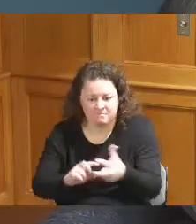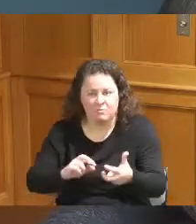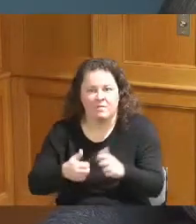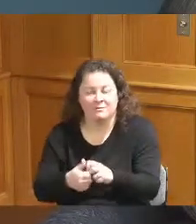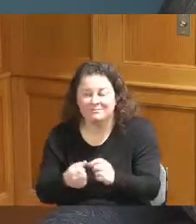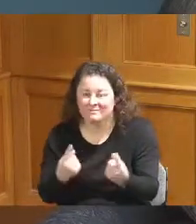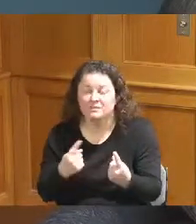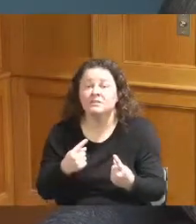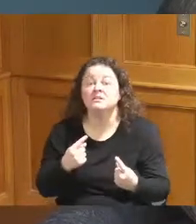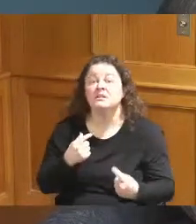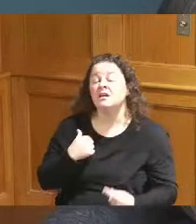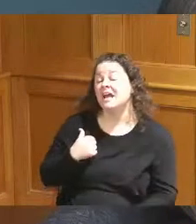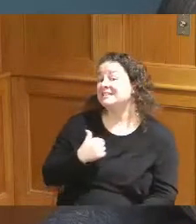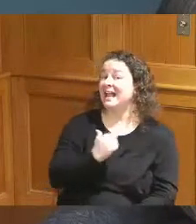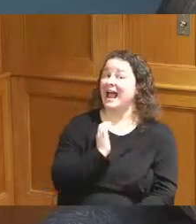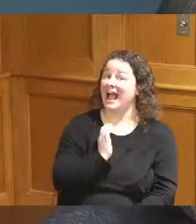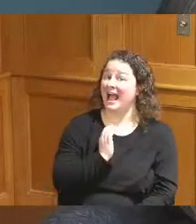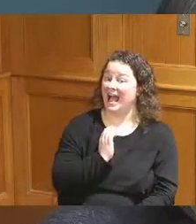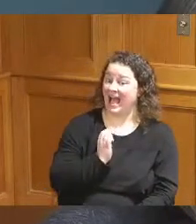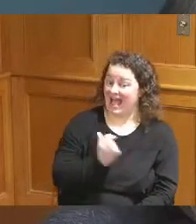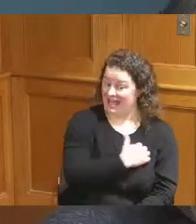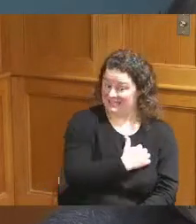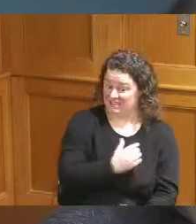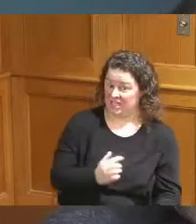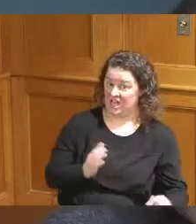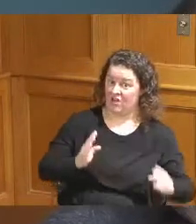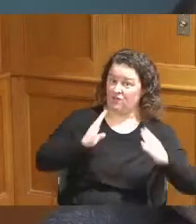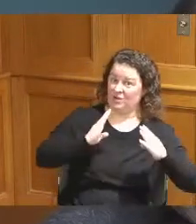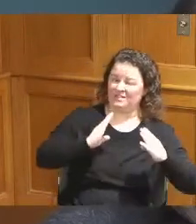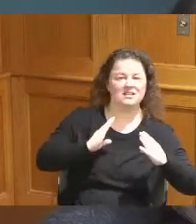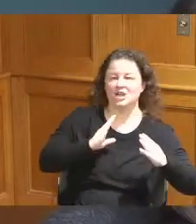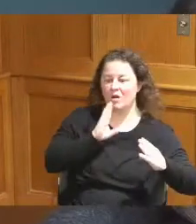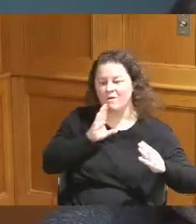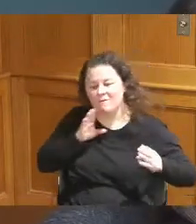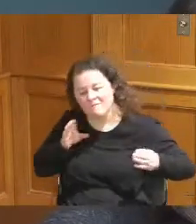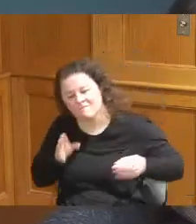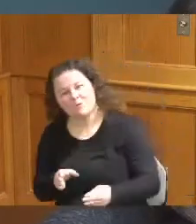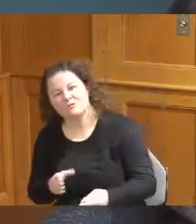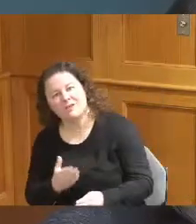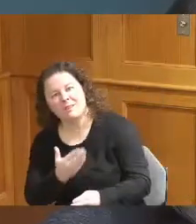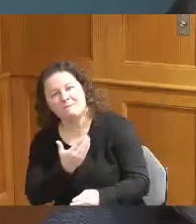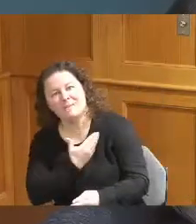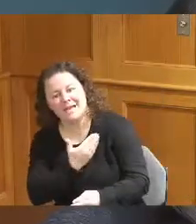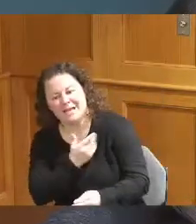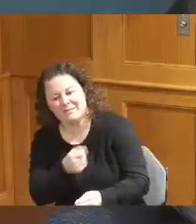about the babies I get real I get real tough on it because they can't speak for themselves